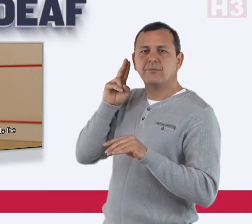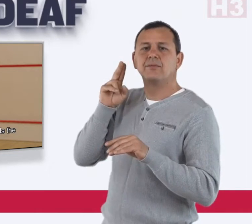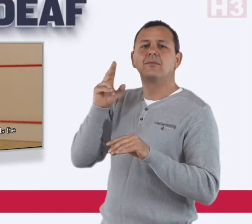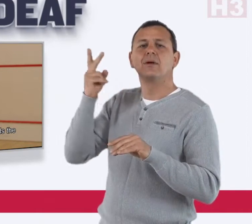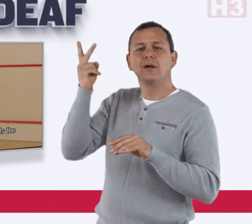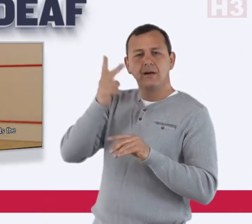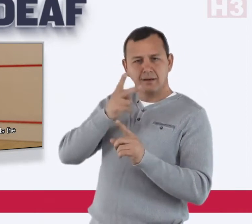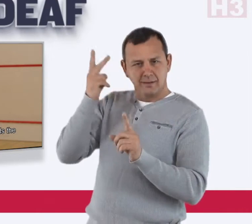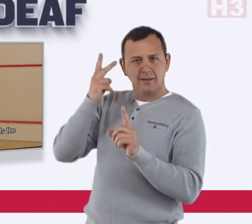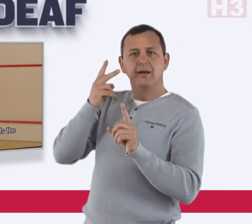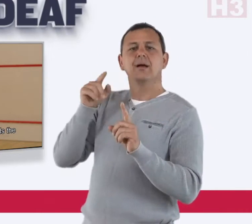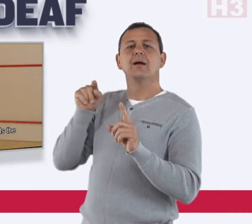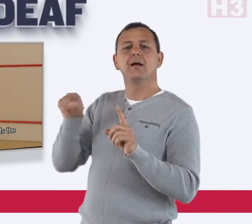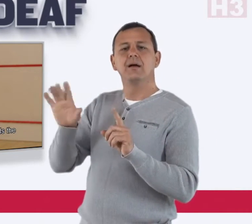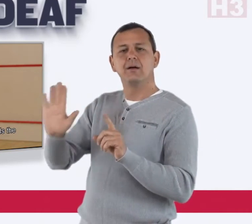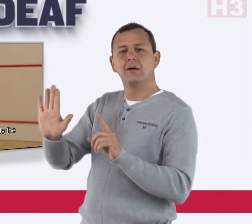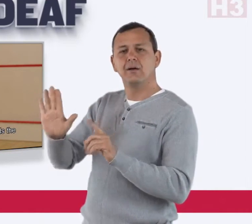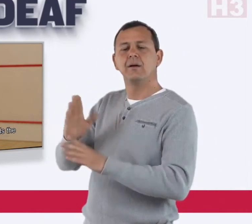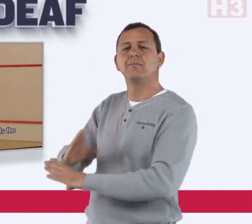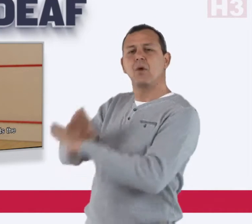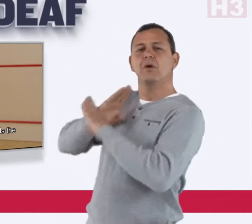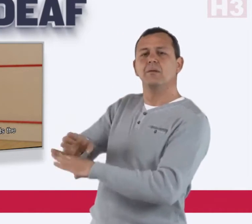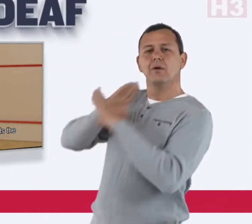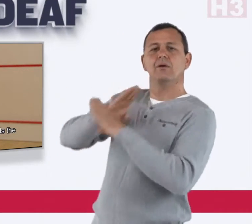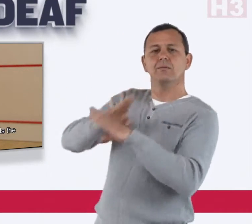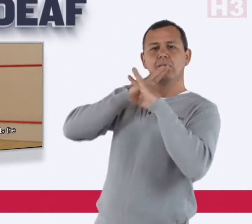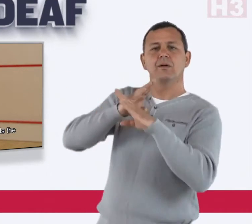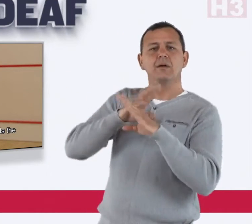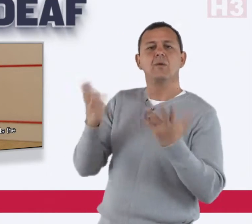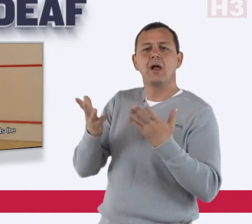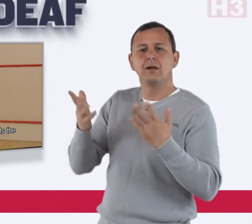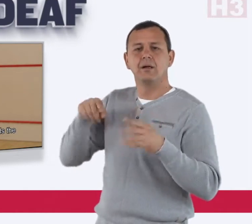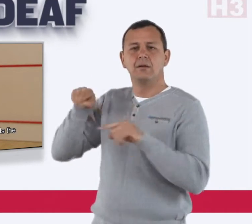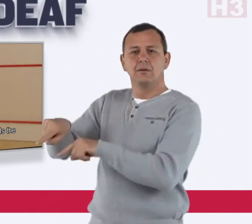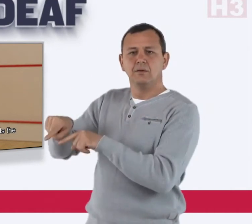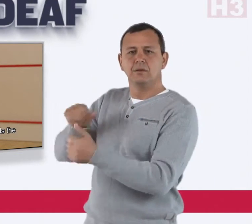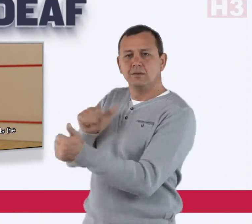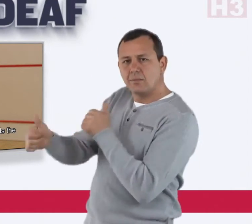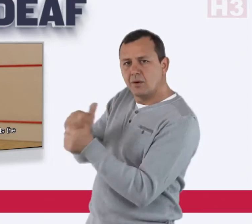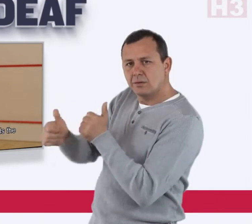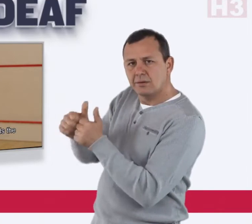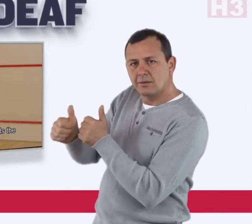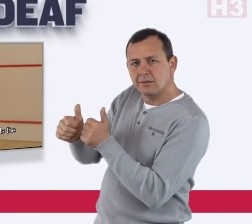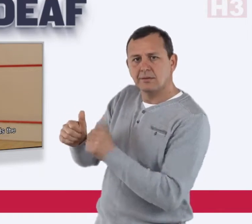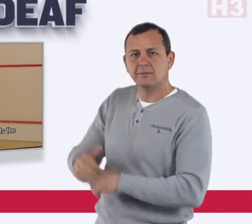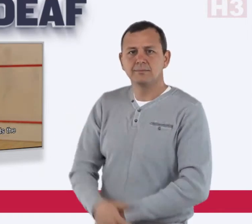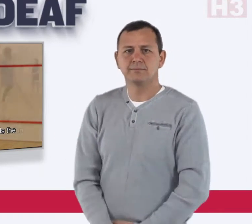of deafness and understand barriers that deaf people face in sports.